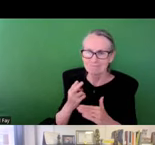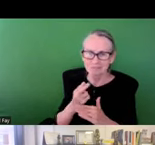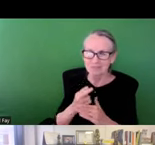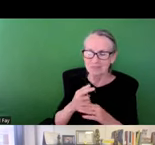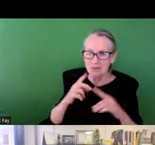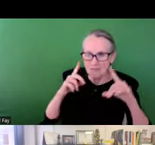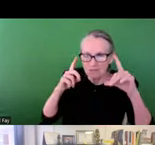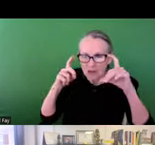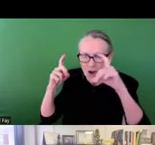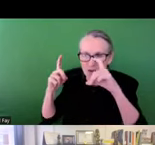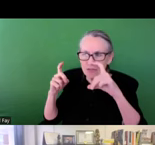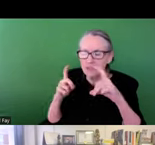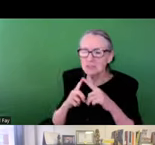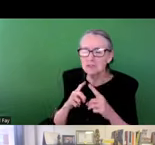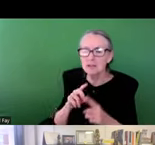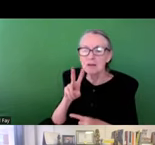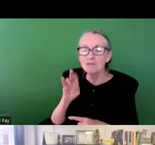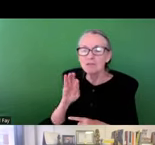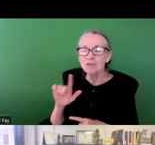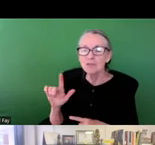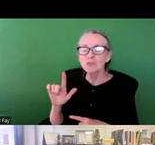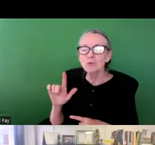where we leveraged sort of low hanging fruit of photography, as